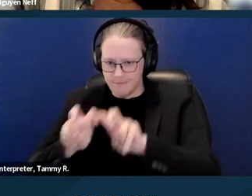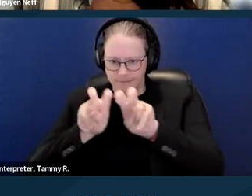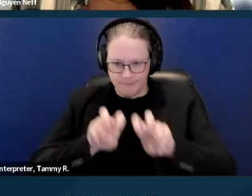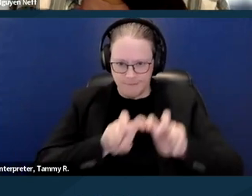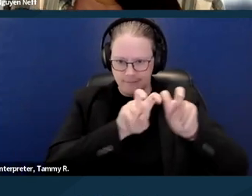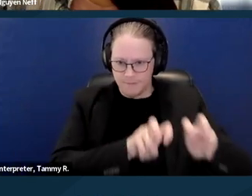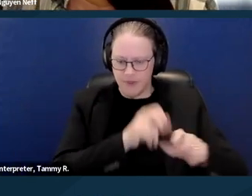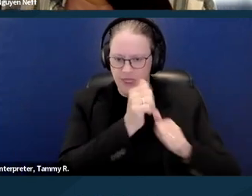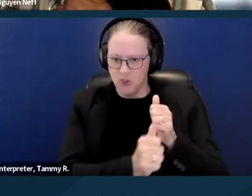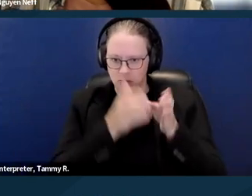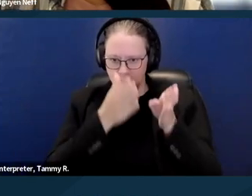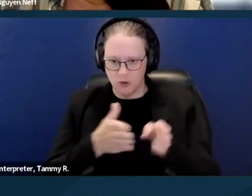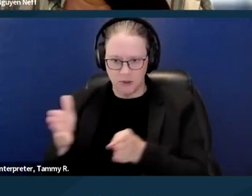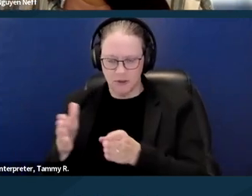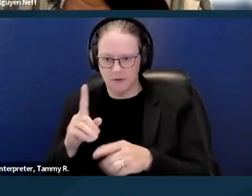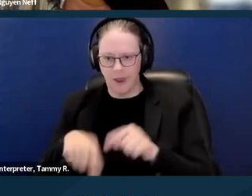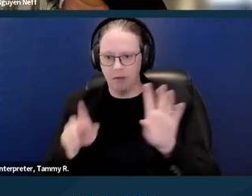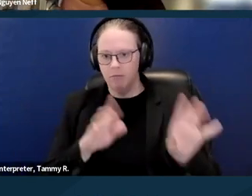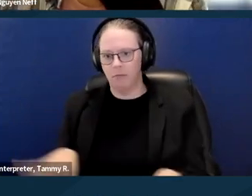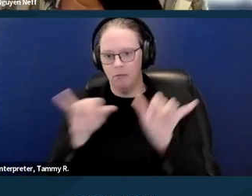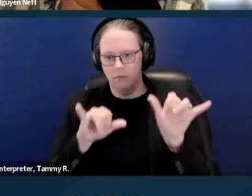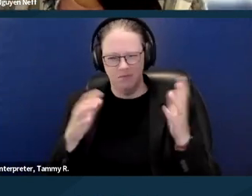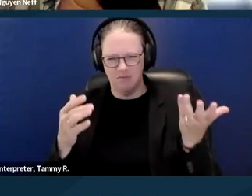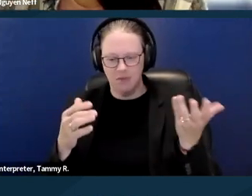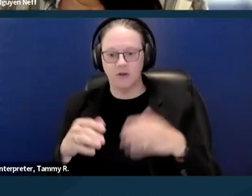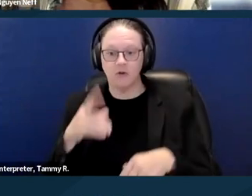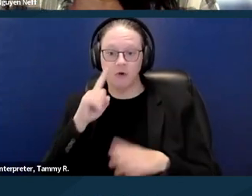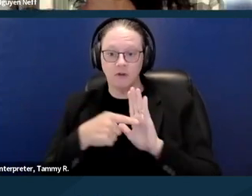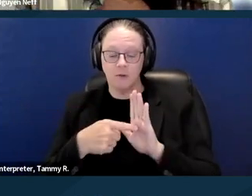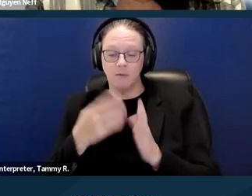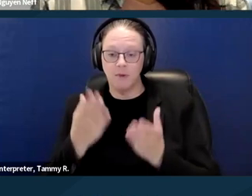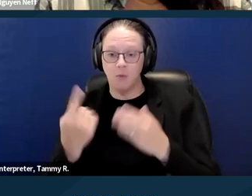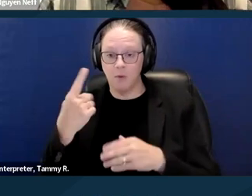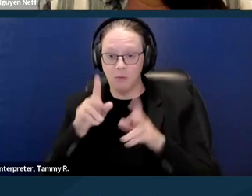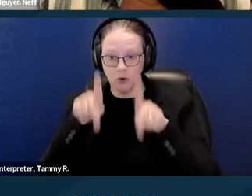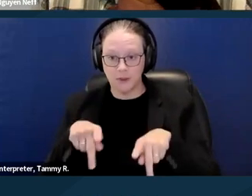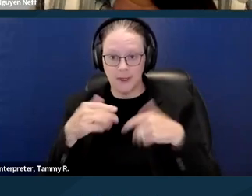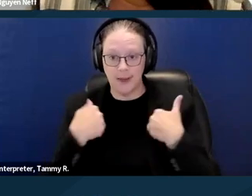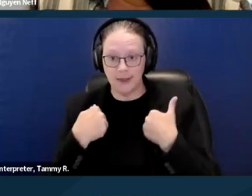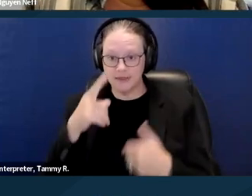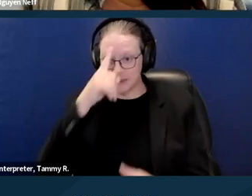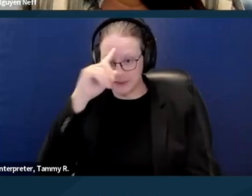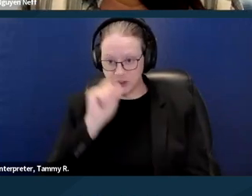You know, someone who might have schizophrenia, you know, a lot of times the assumption is,